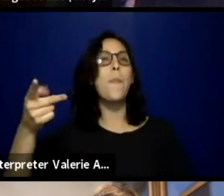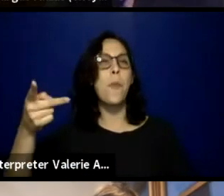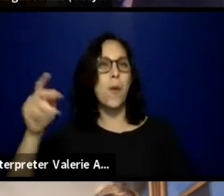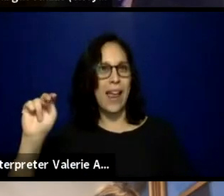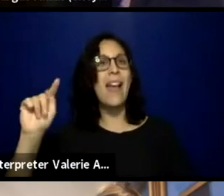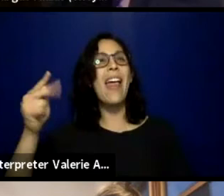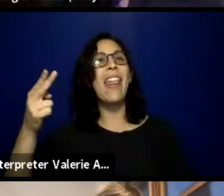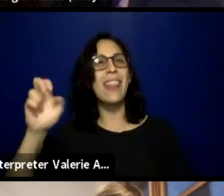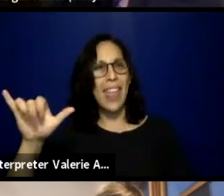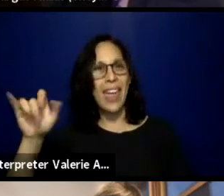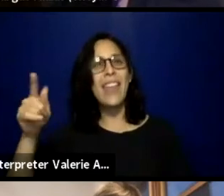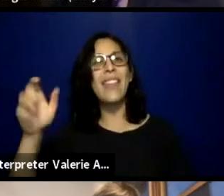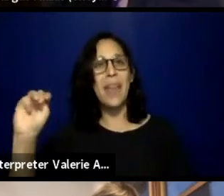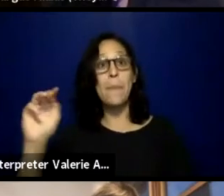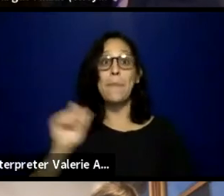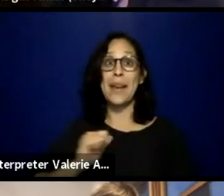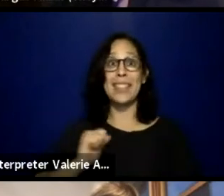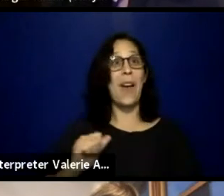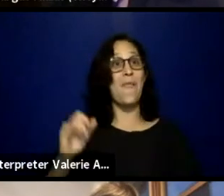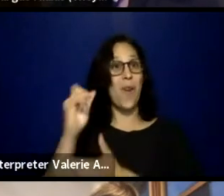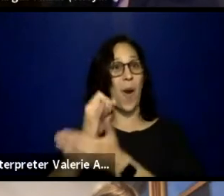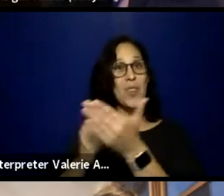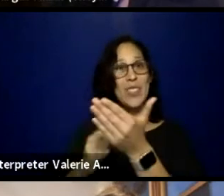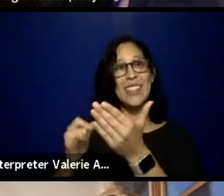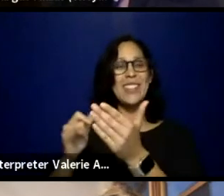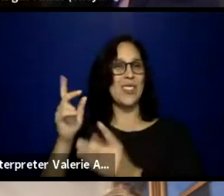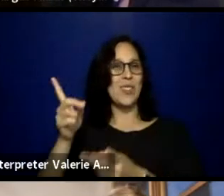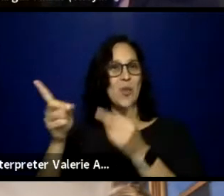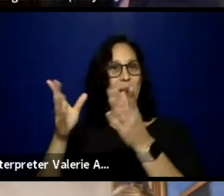the artistic director, curator, producer